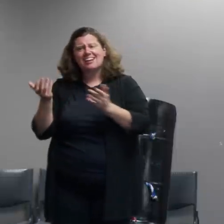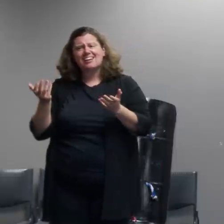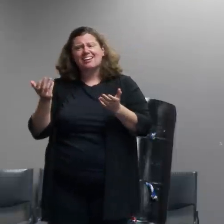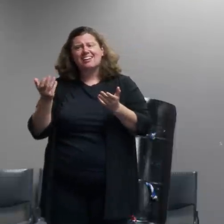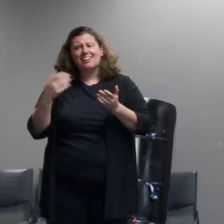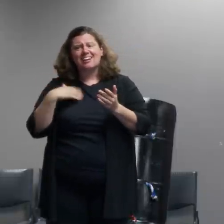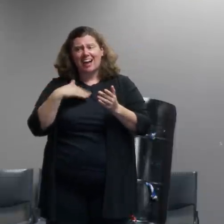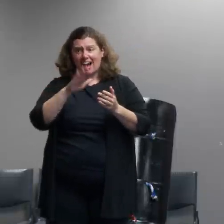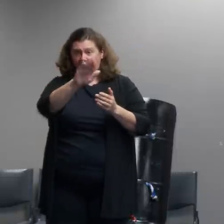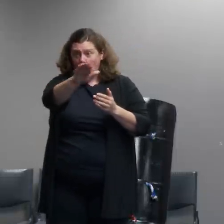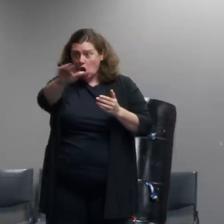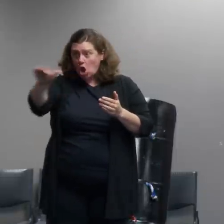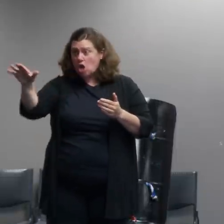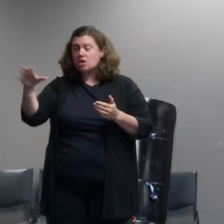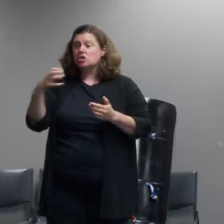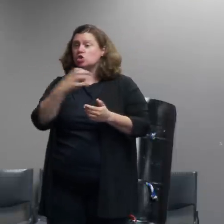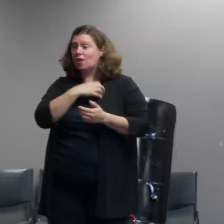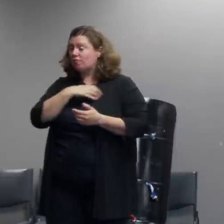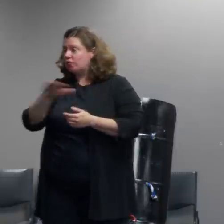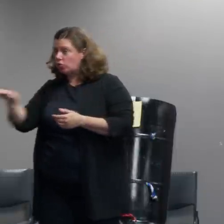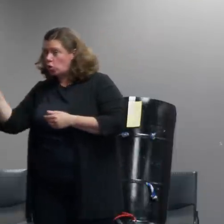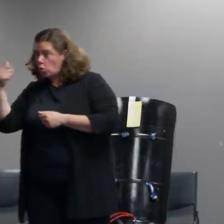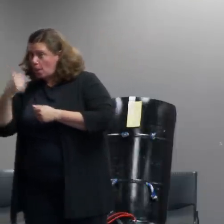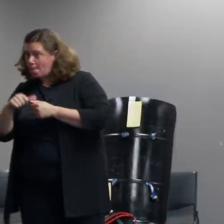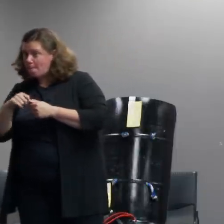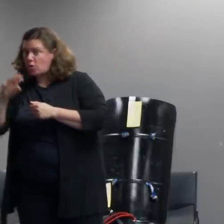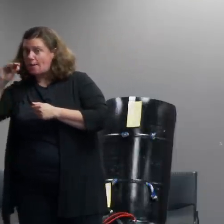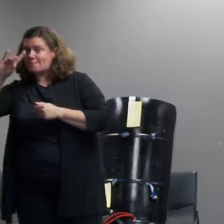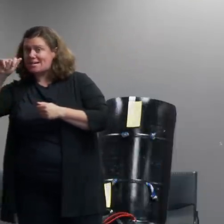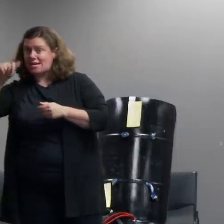officers that members of the media have a job to do